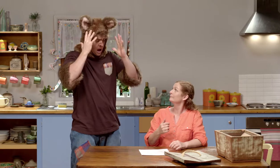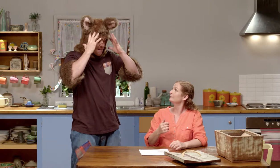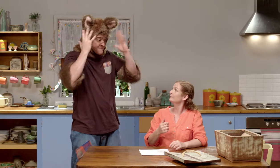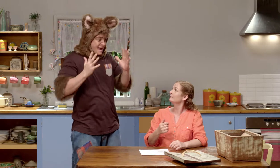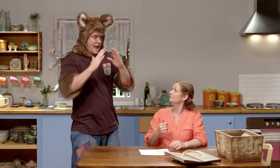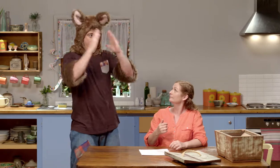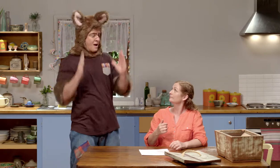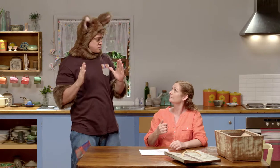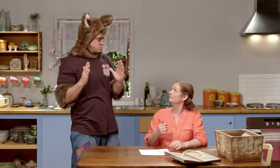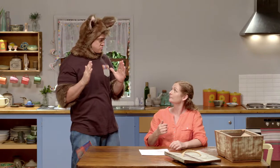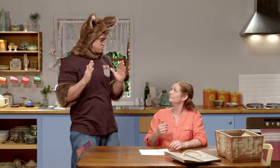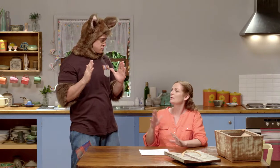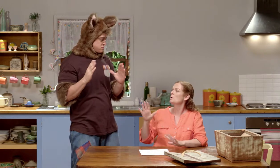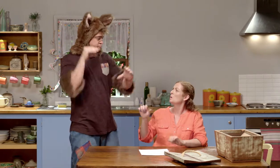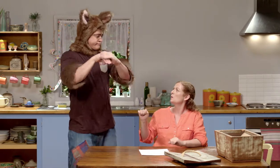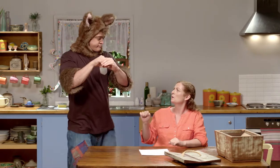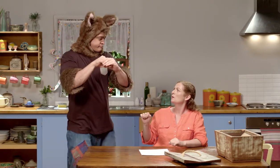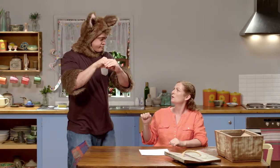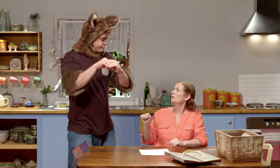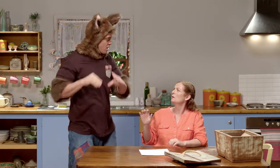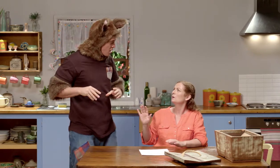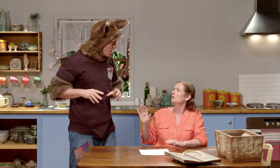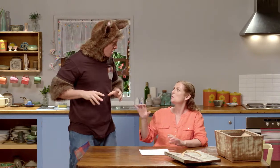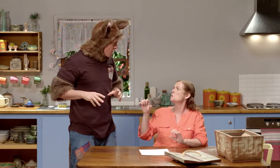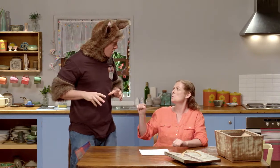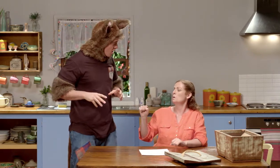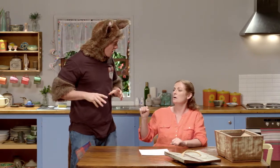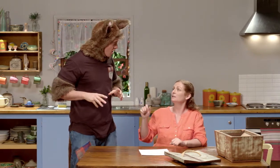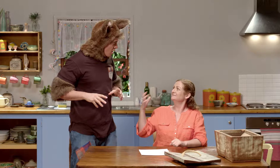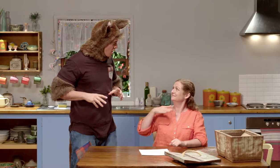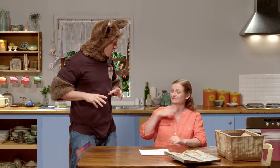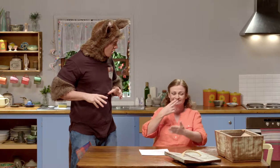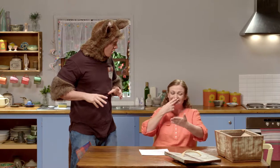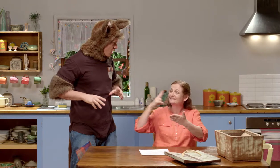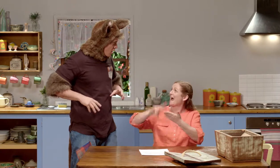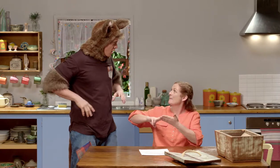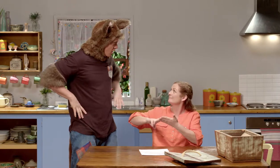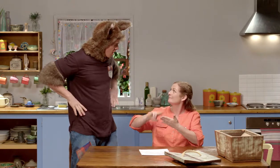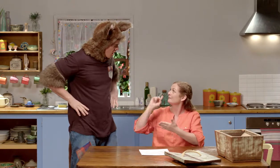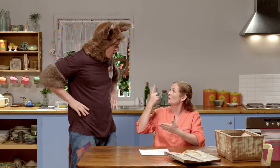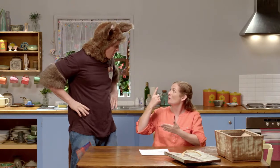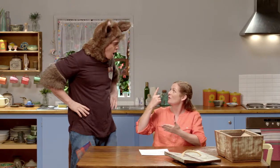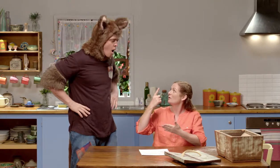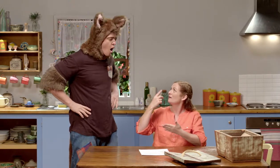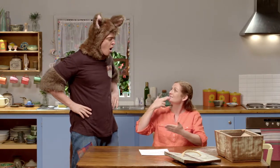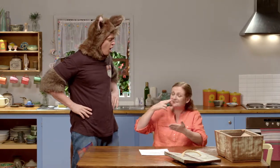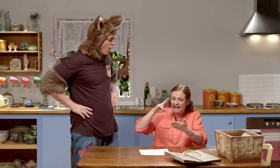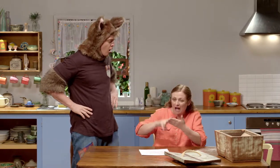And then we need to go to Amanda's house and then put it in her letterbox. Well, hang on Possum. First, you need a stamp.